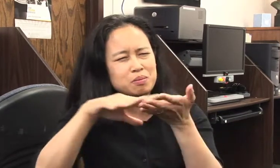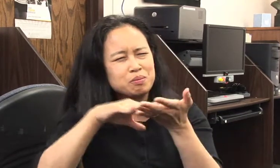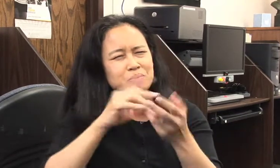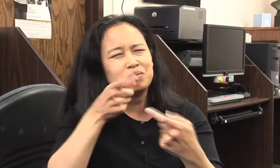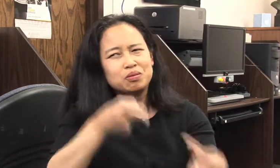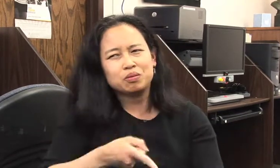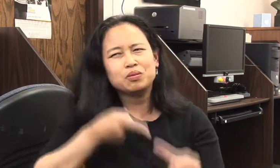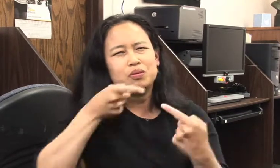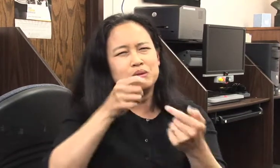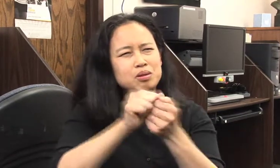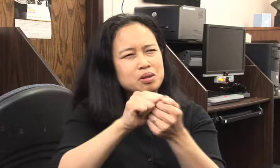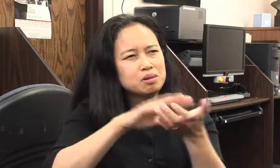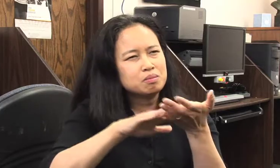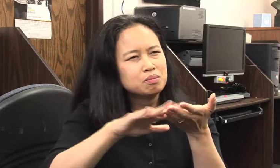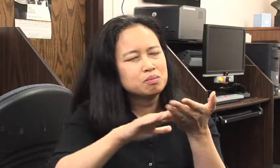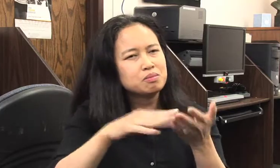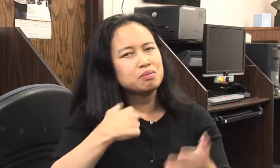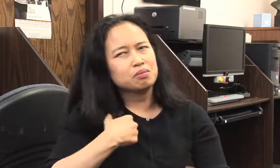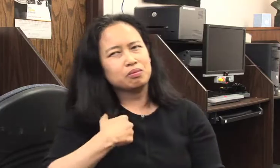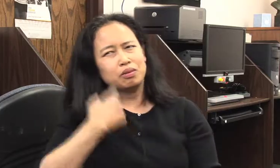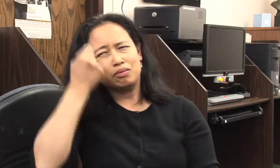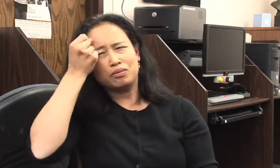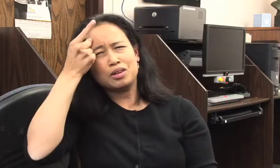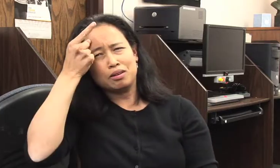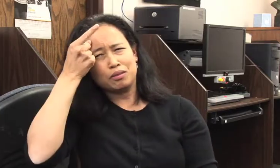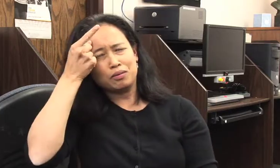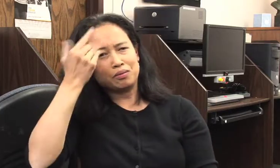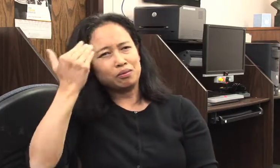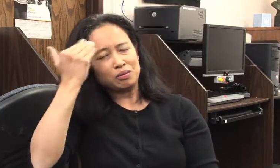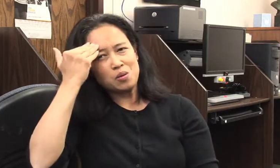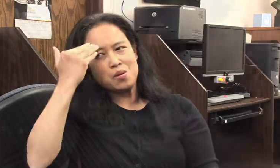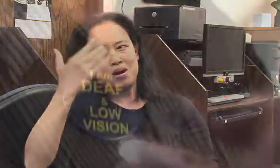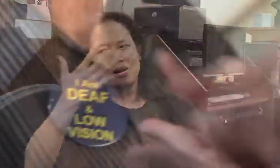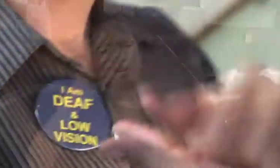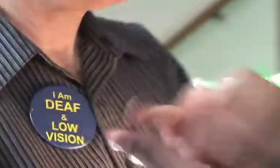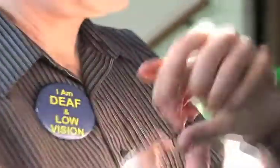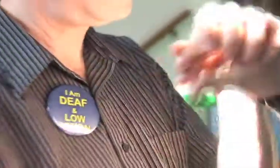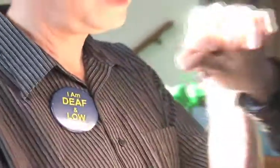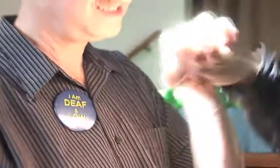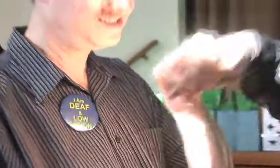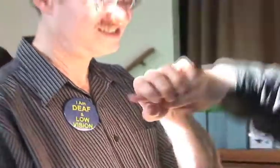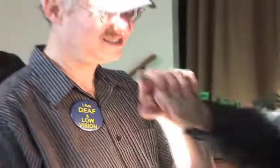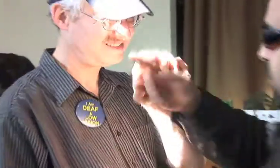I know what it’s like to struggle and learn braille. I get it. I know those struggles myself.